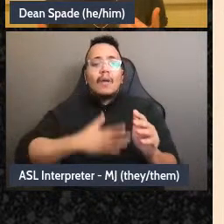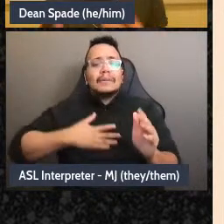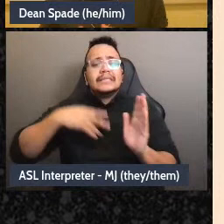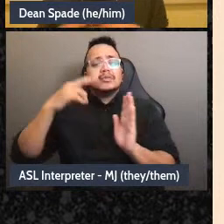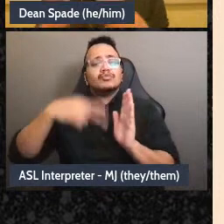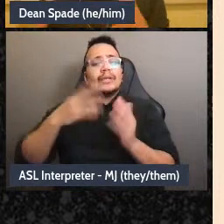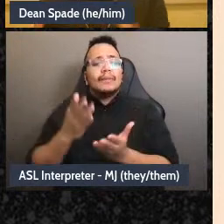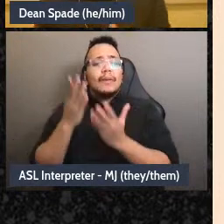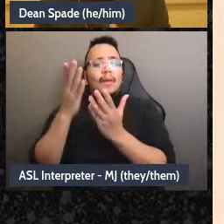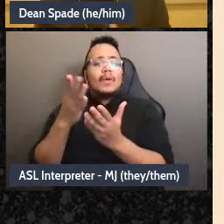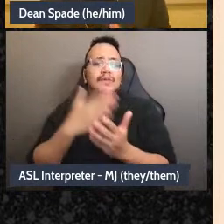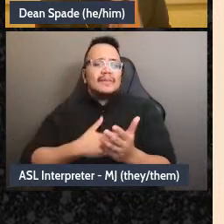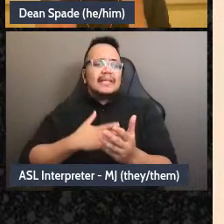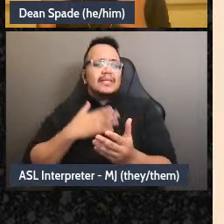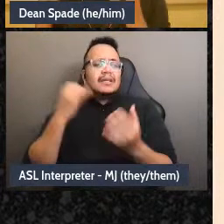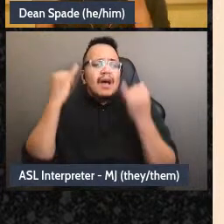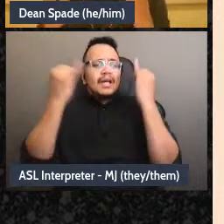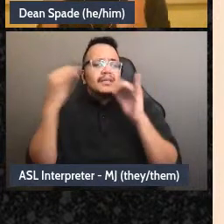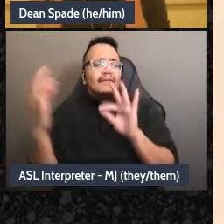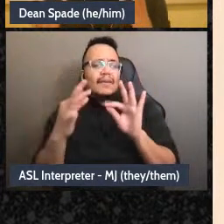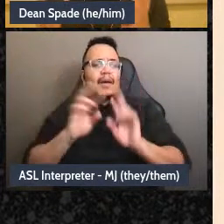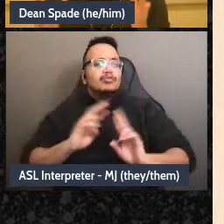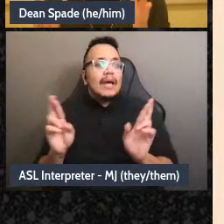and then when we have the conversation we've all already chewed on in a bit,